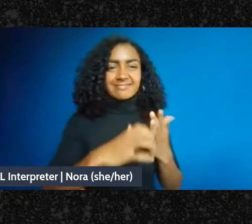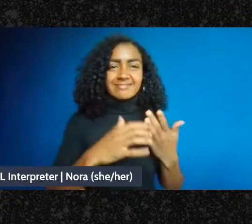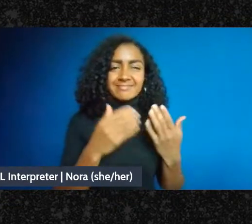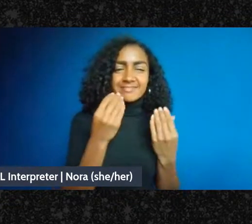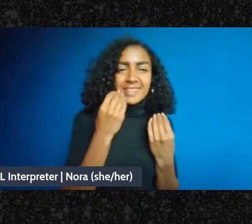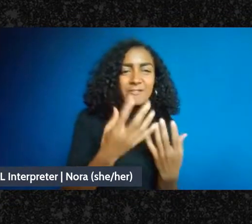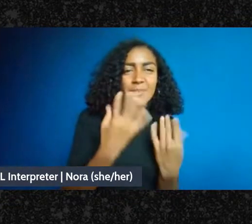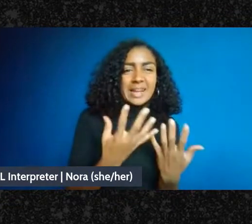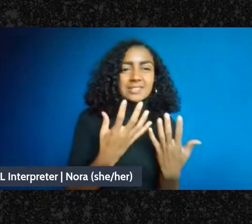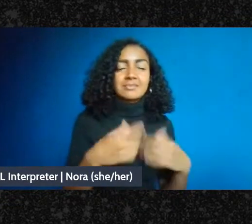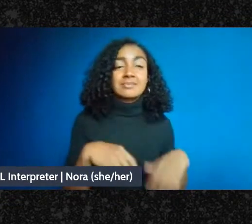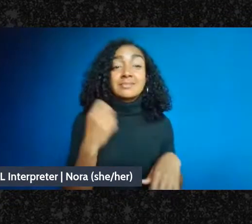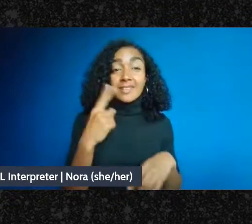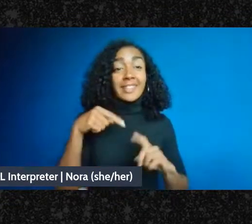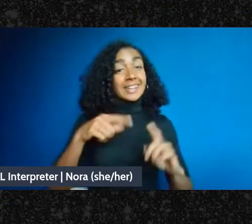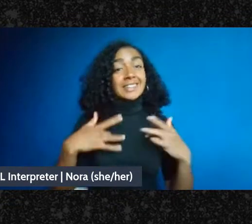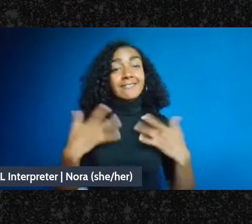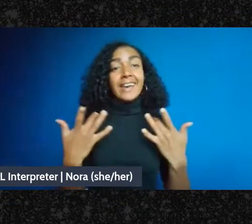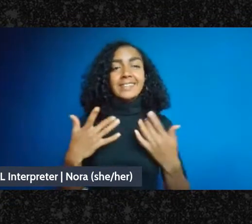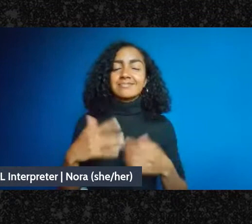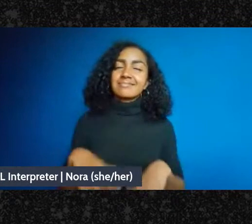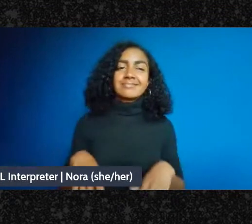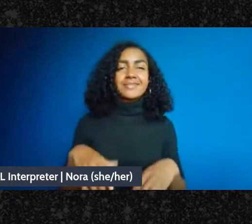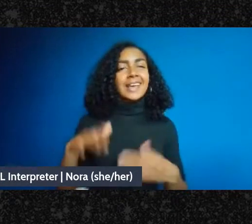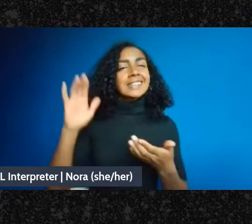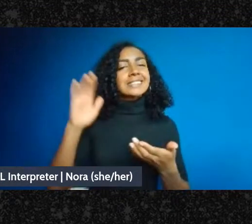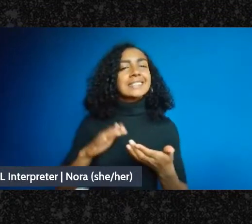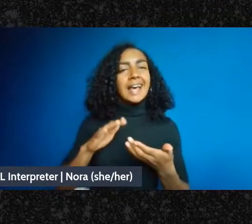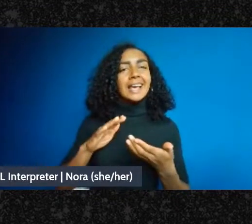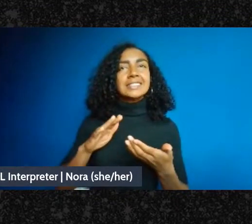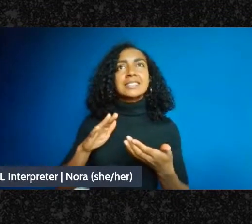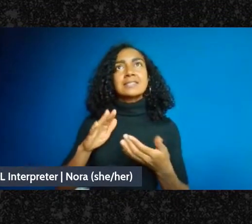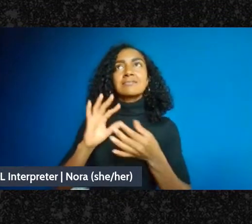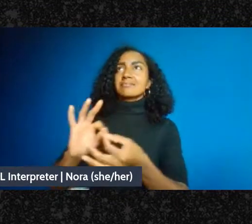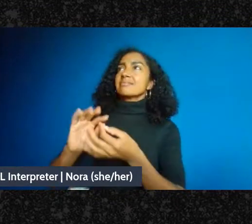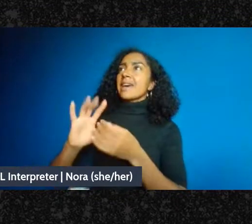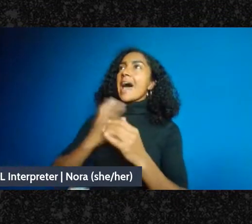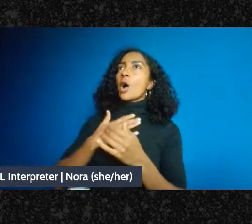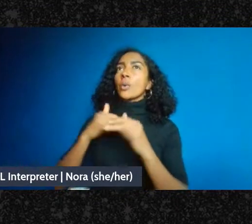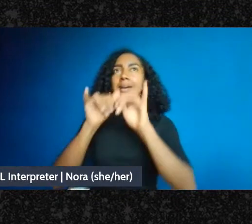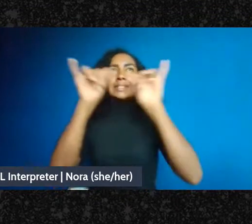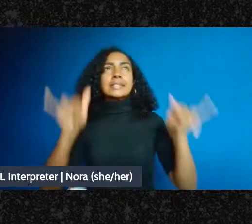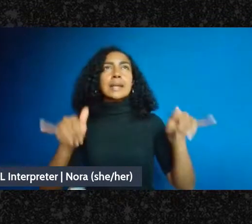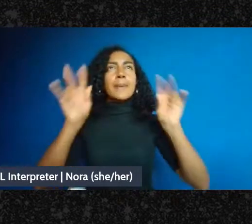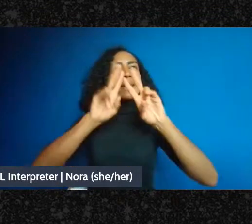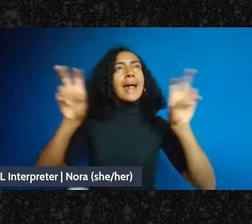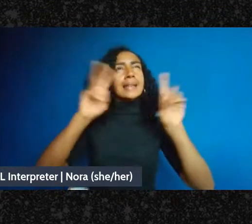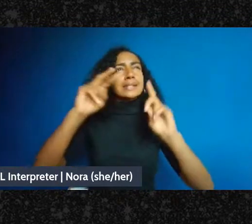is less about our biggest level analysis of the systems, and more about some specific things we